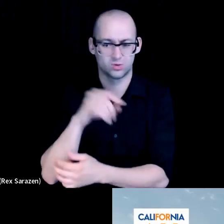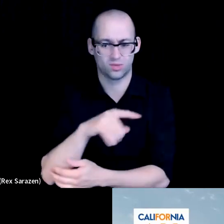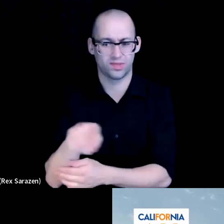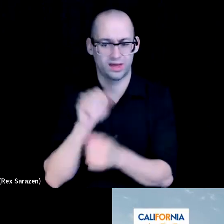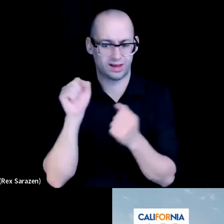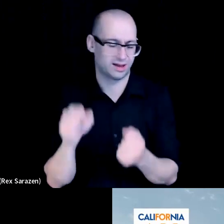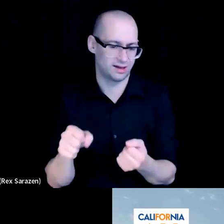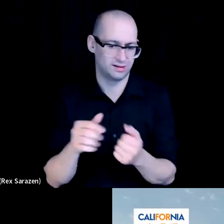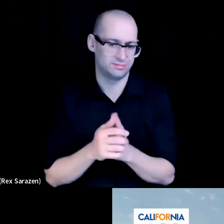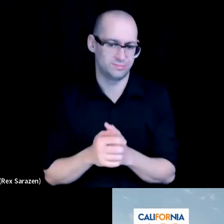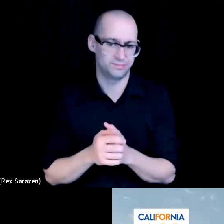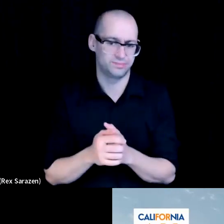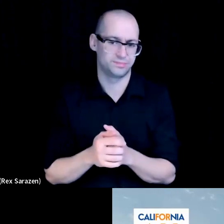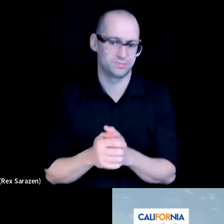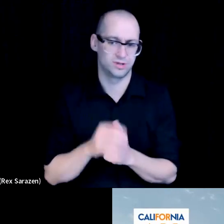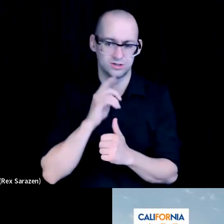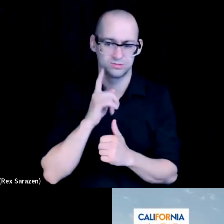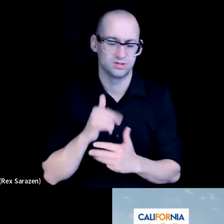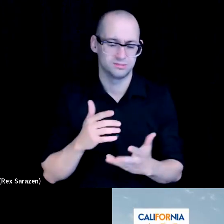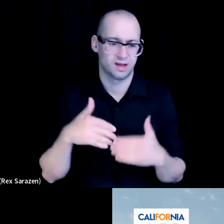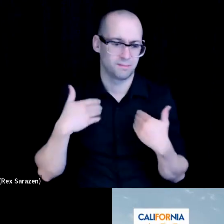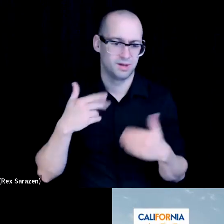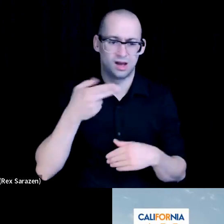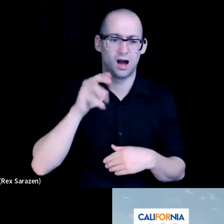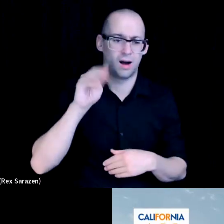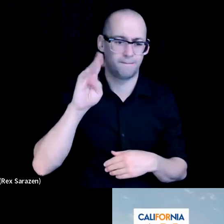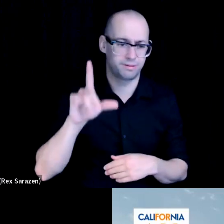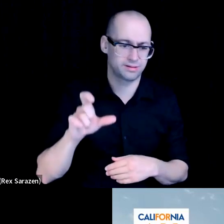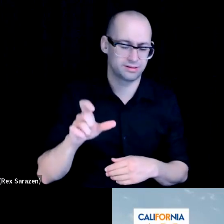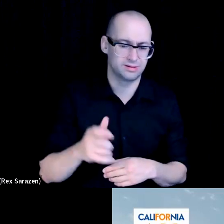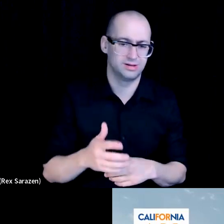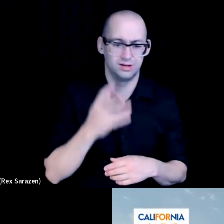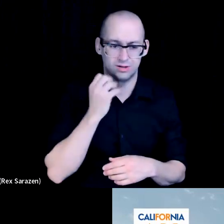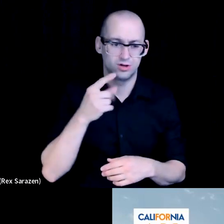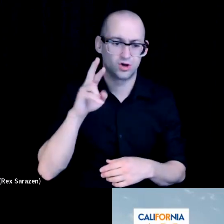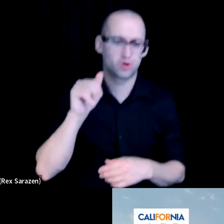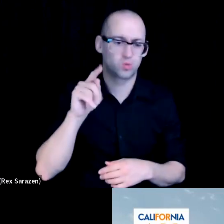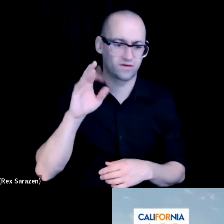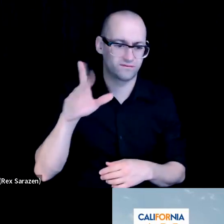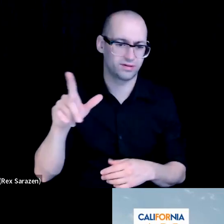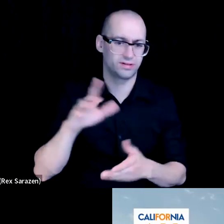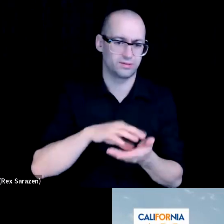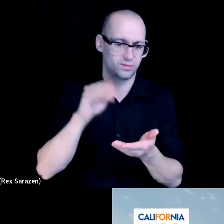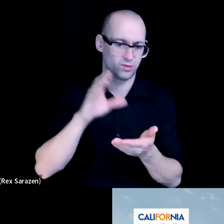So again, just humbled and grateful for being able to hear and learn from you all about